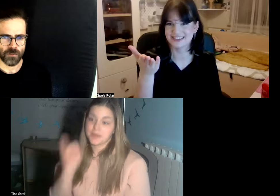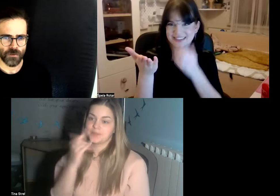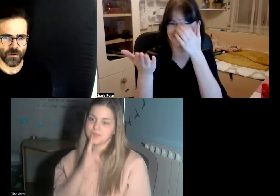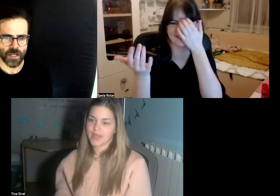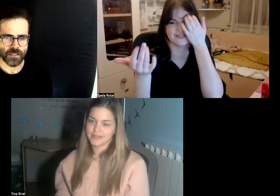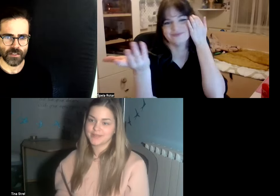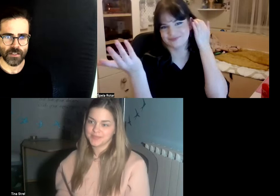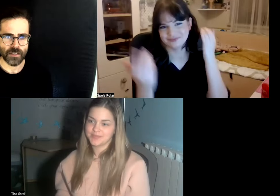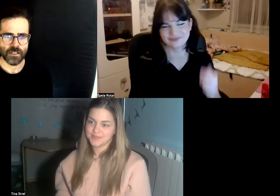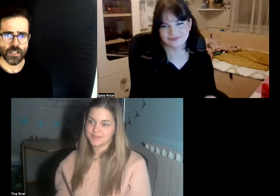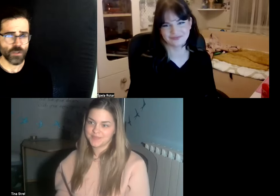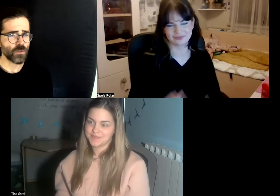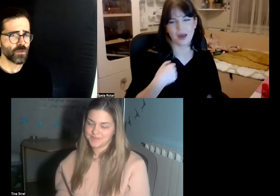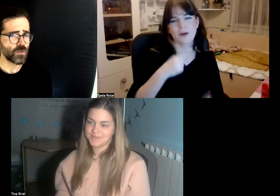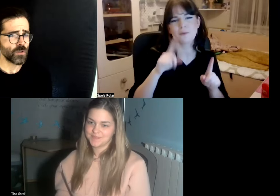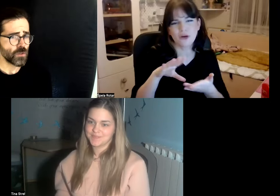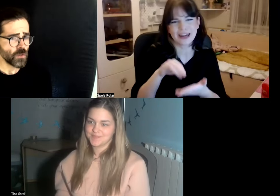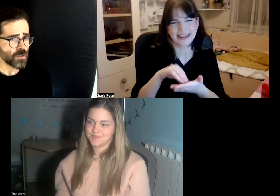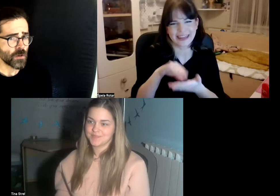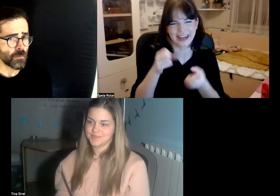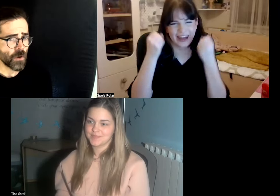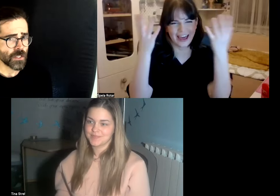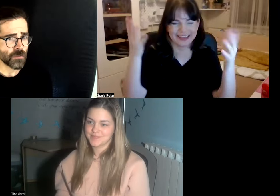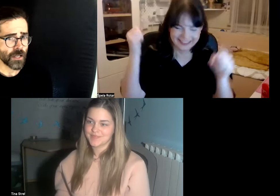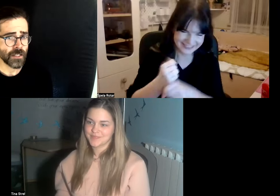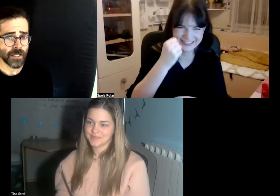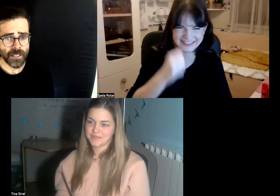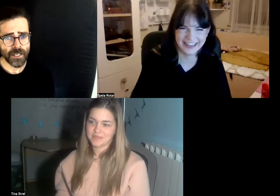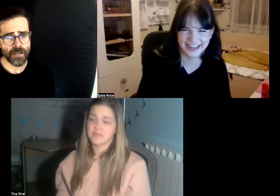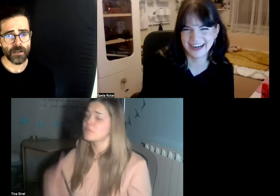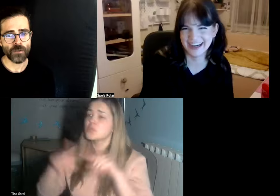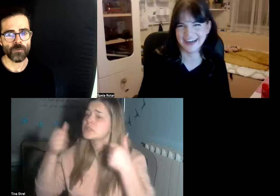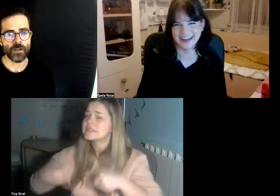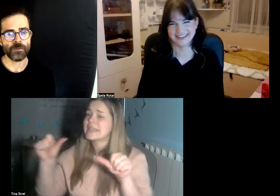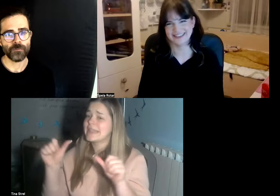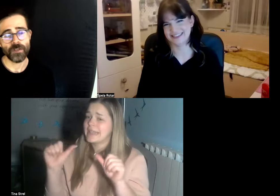on the phone yes So do you use your voice right Tina? yeah yeah I do I do